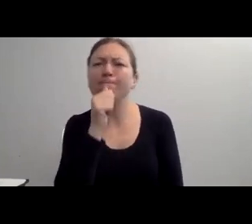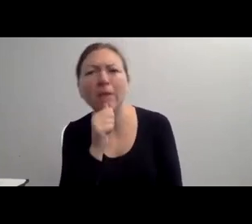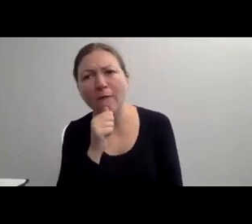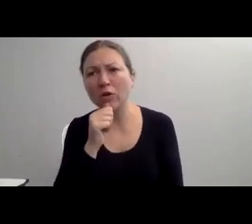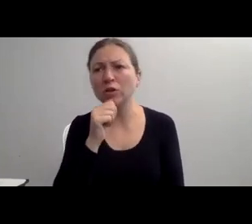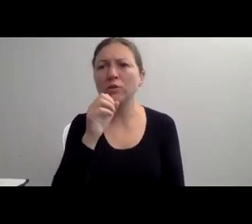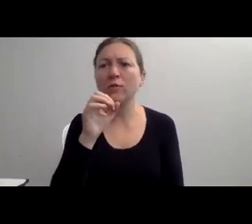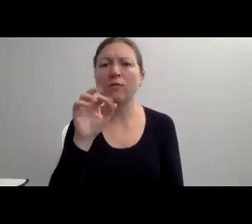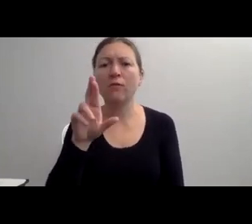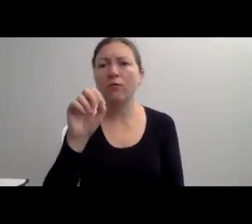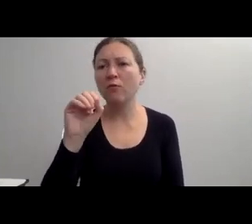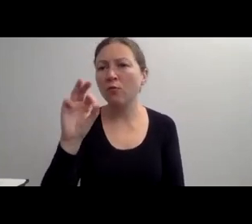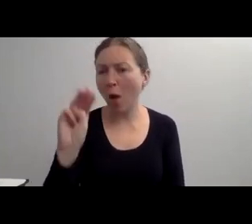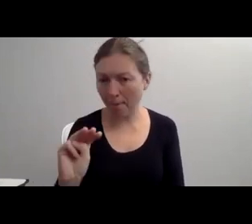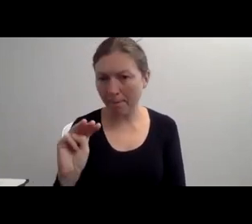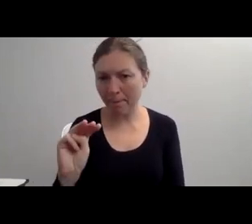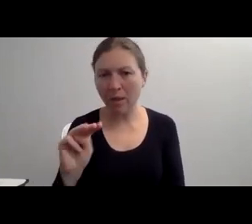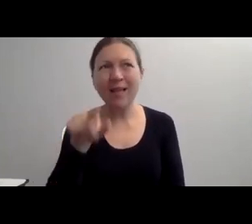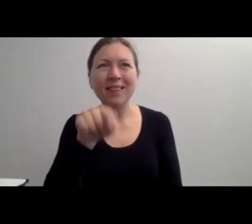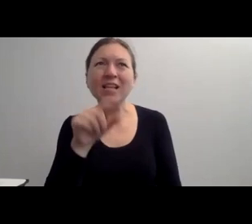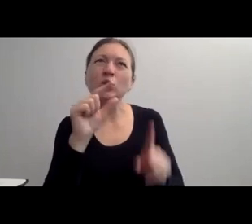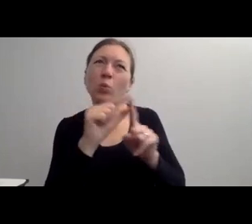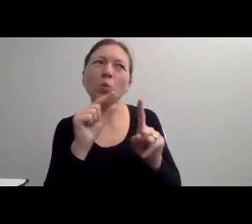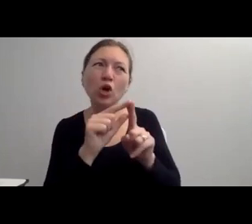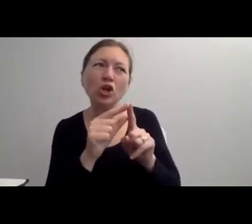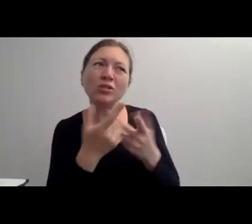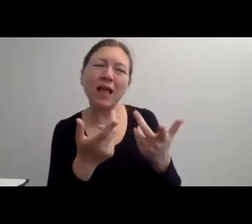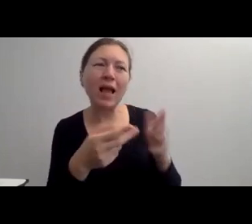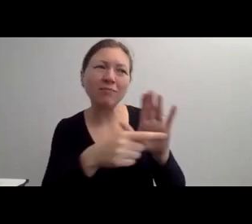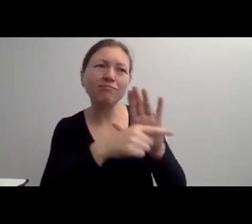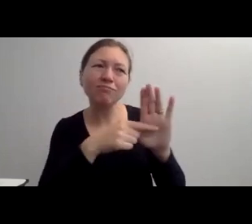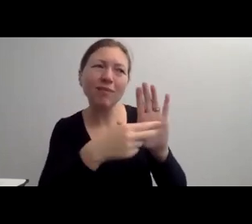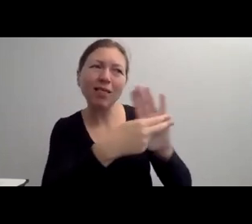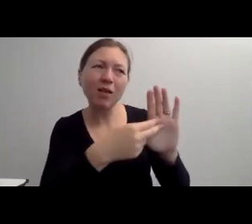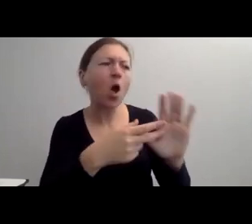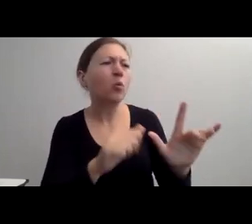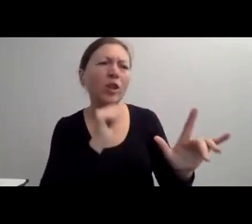AND WHEN YOU DO, REPORT THE DISABILITY AS ACCURATELY AS POSSIBLE.